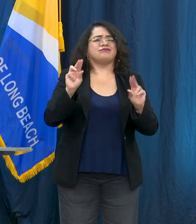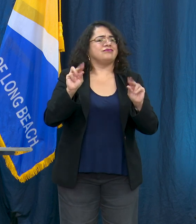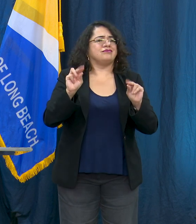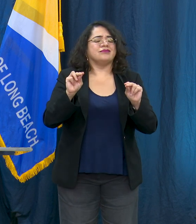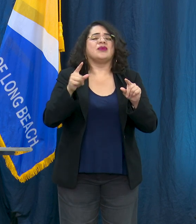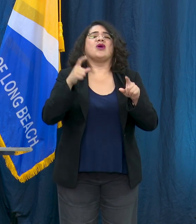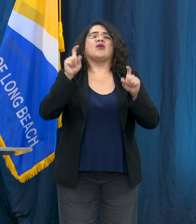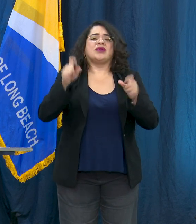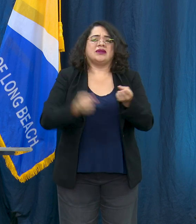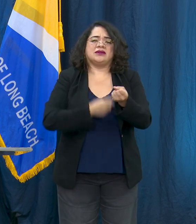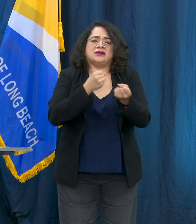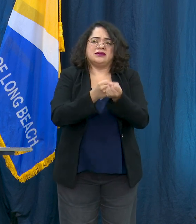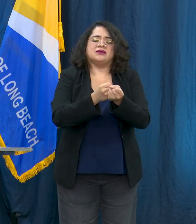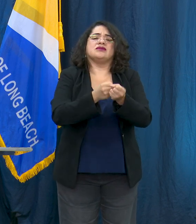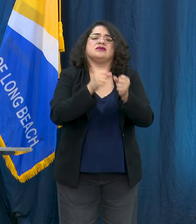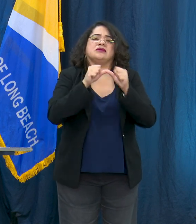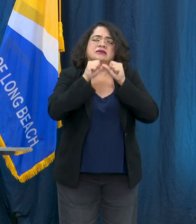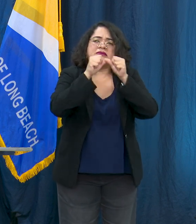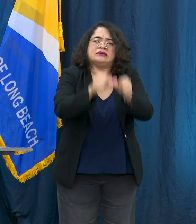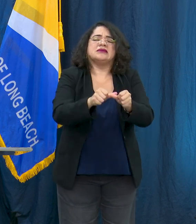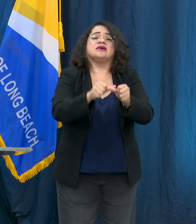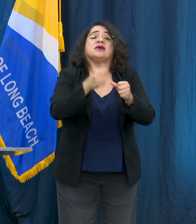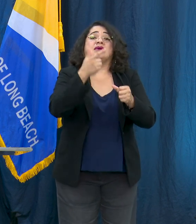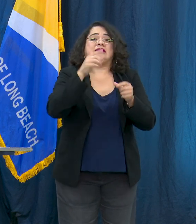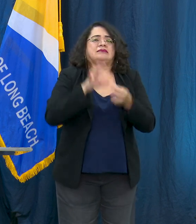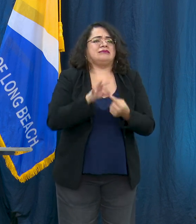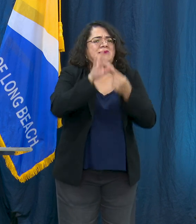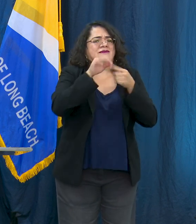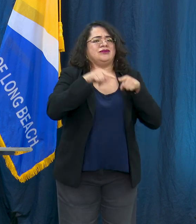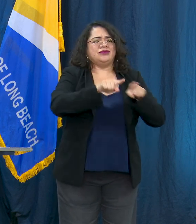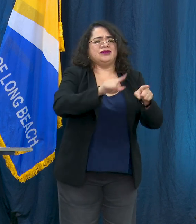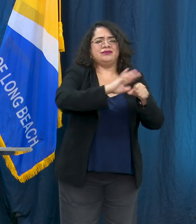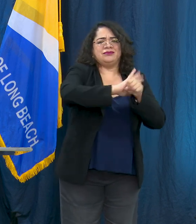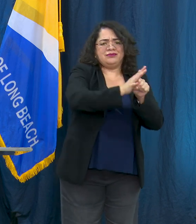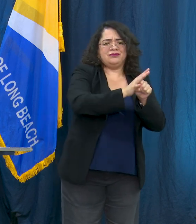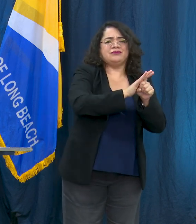vulnerable with our city. So now I want to talk a little bit about COVID because